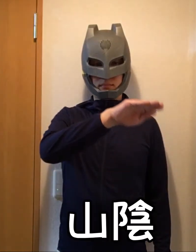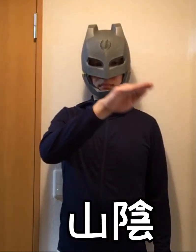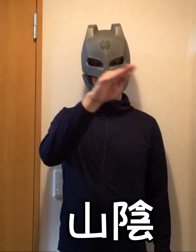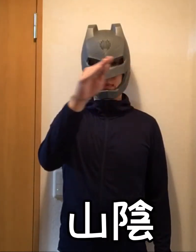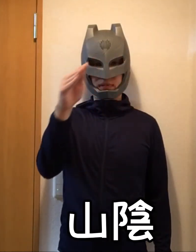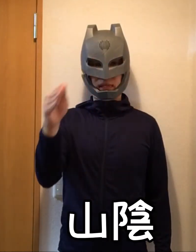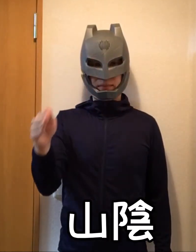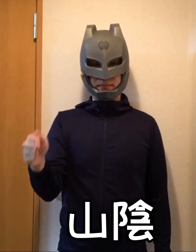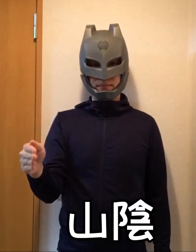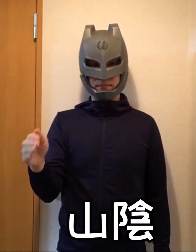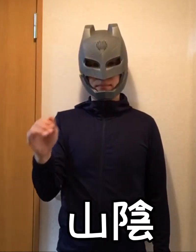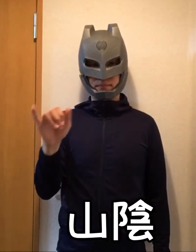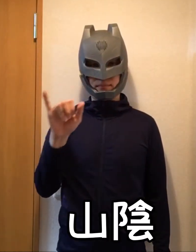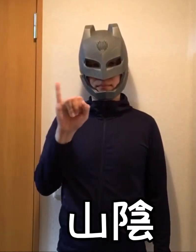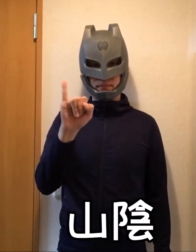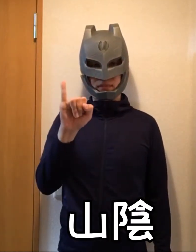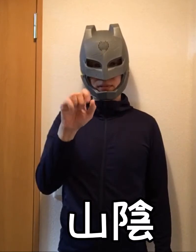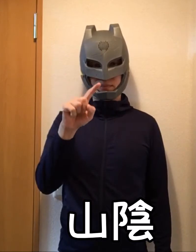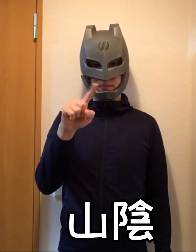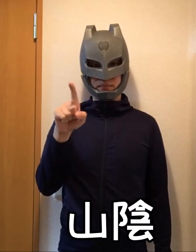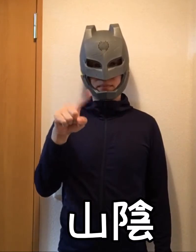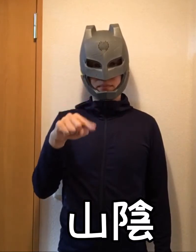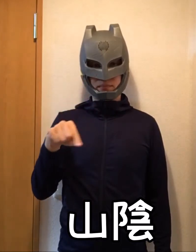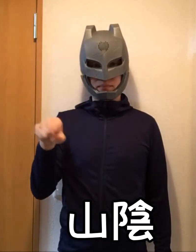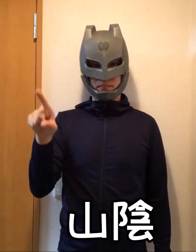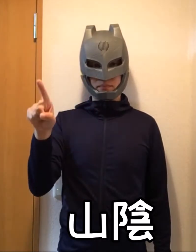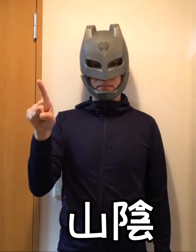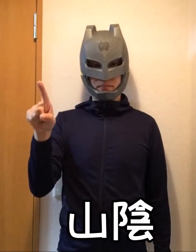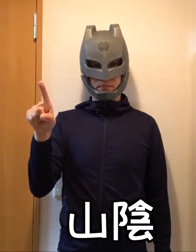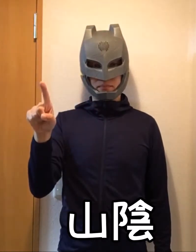Sanin (region)